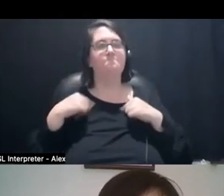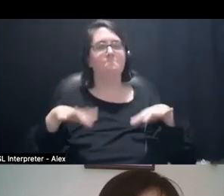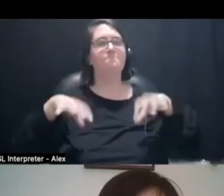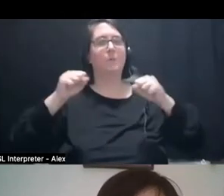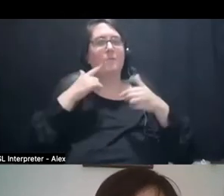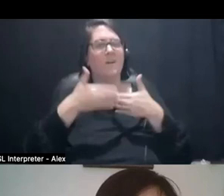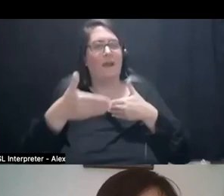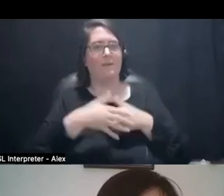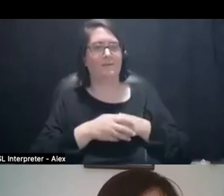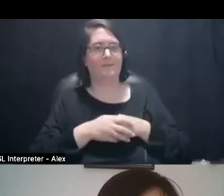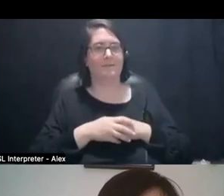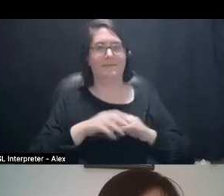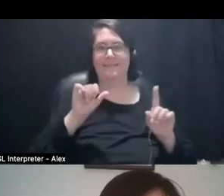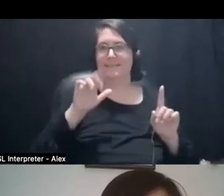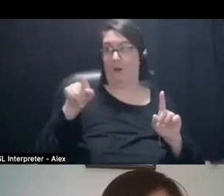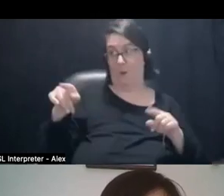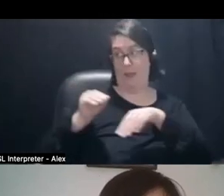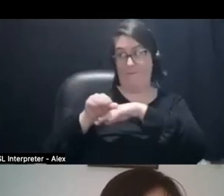Sarah-Tai: You've been influenced.